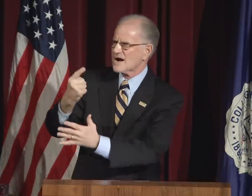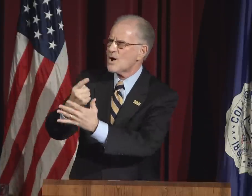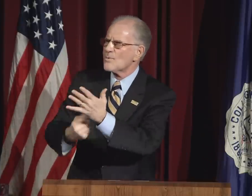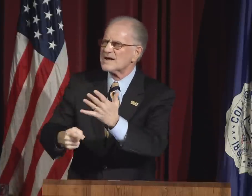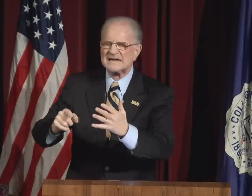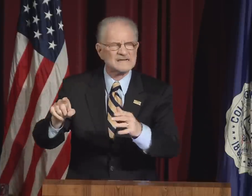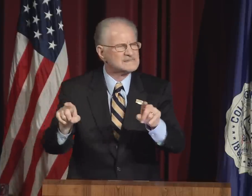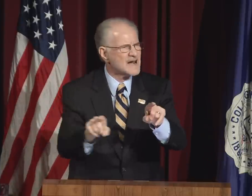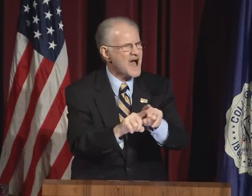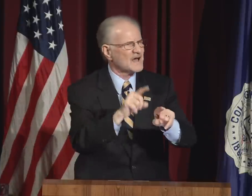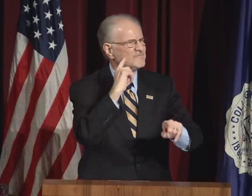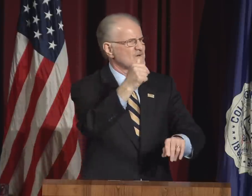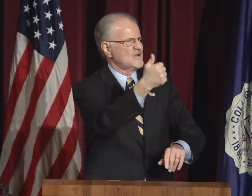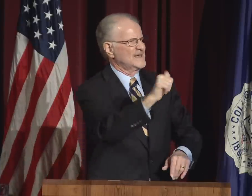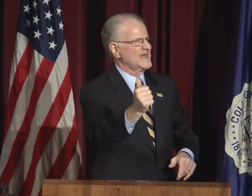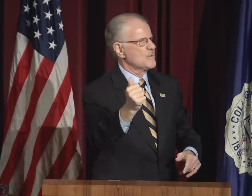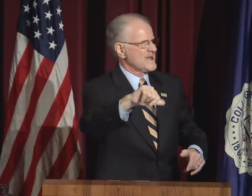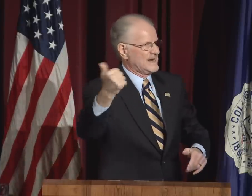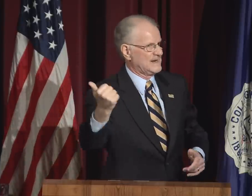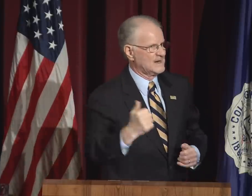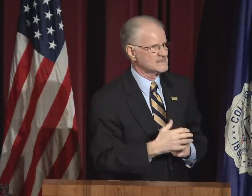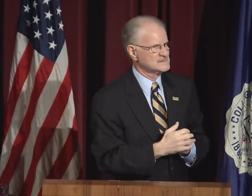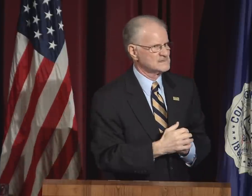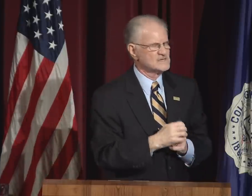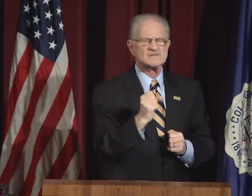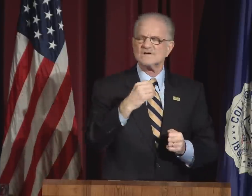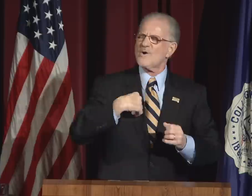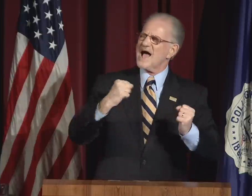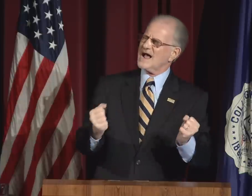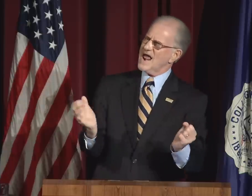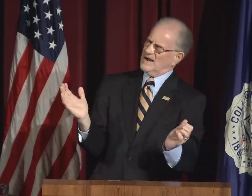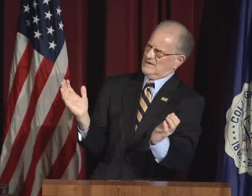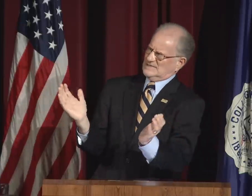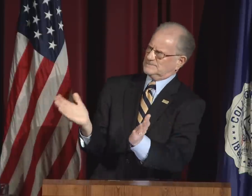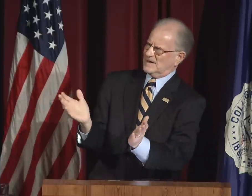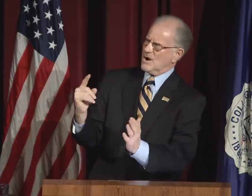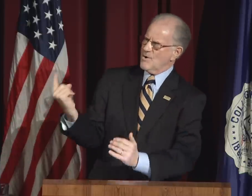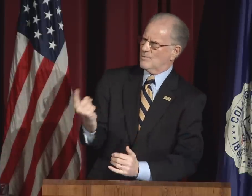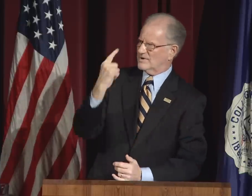I do not claim to understand